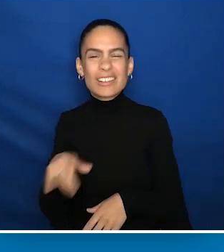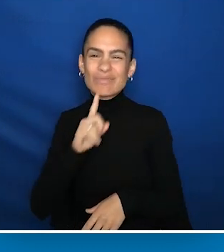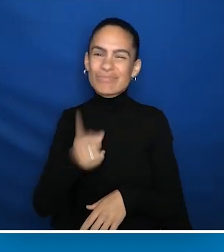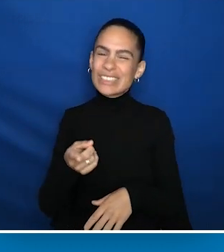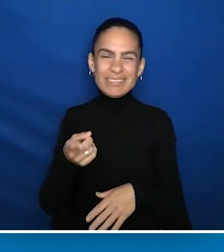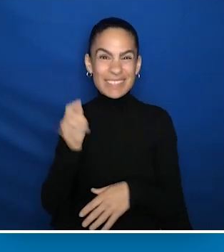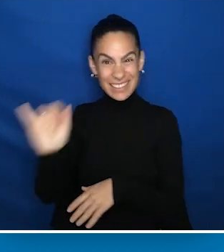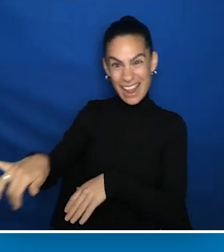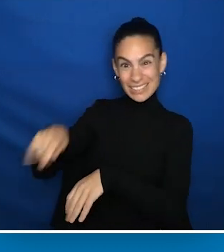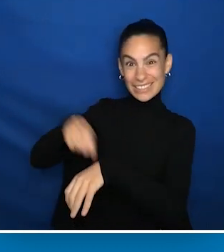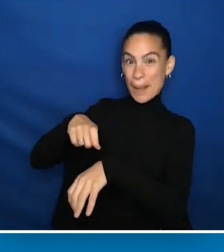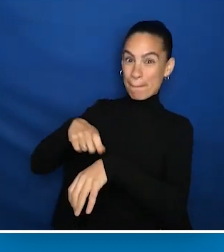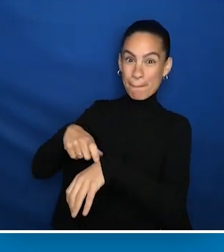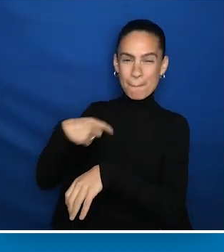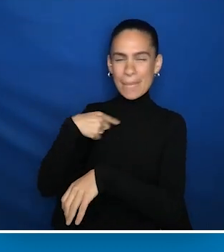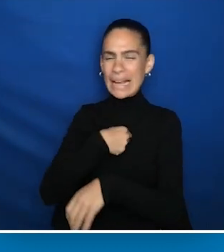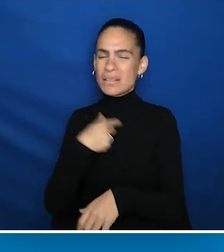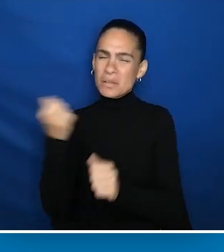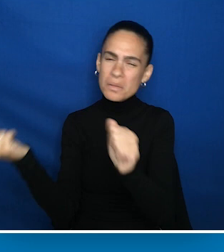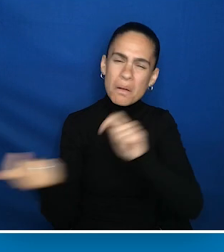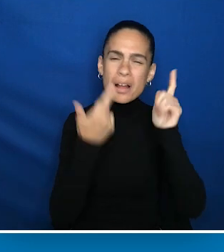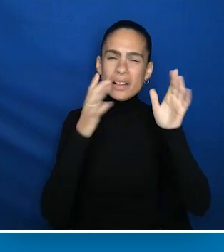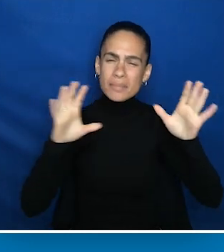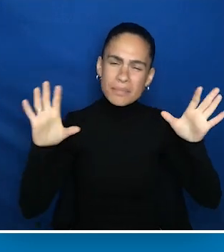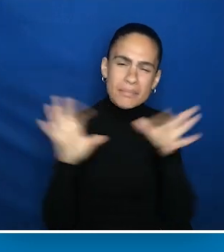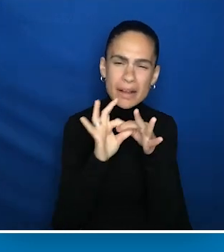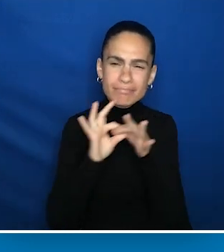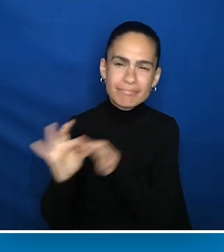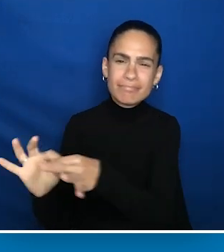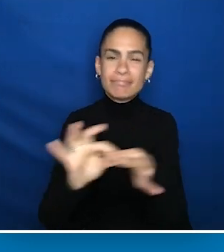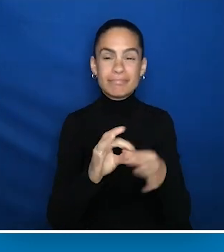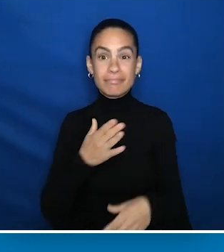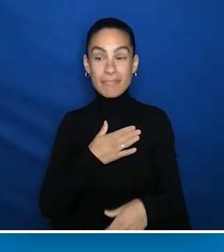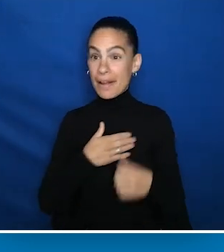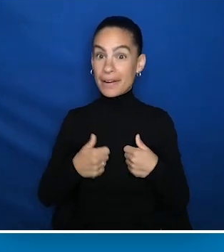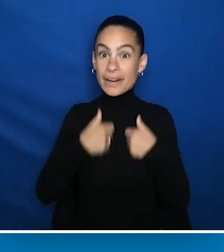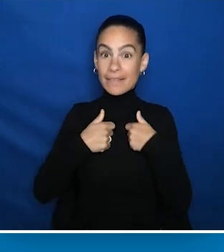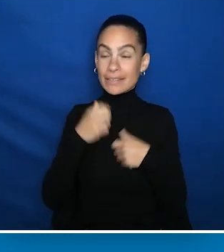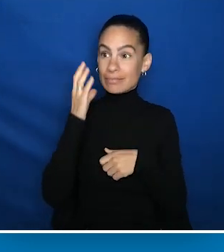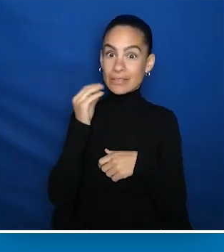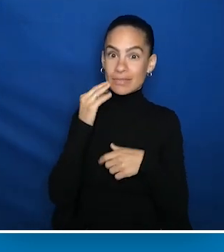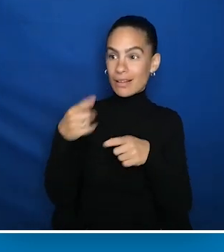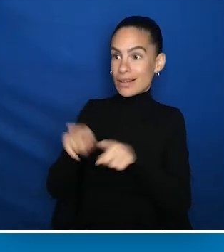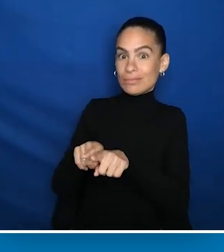And it was a moment where would we all work together, put our minds together. I put my lived experience of a person on the spectrum,